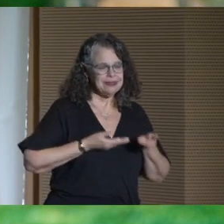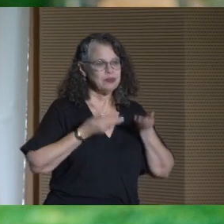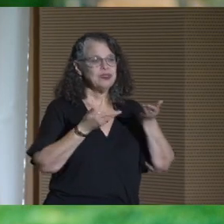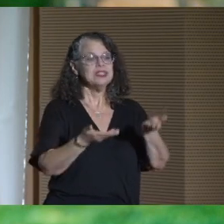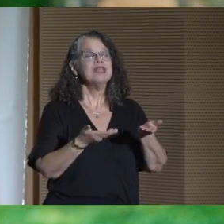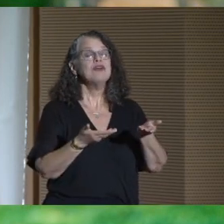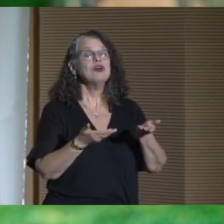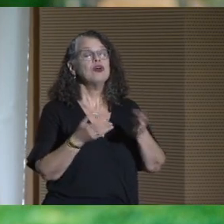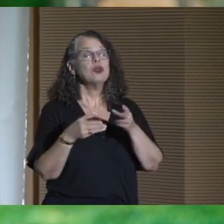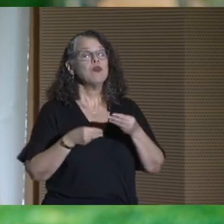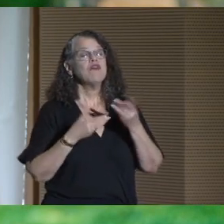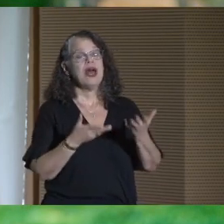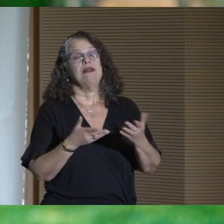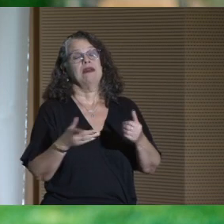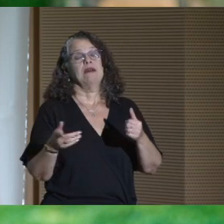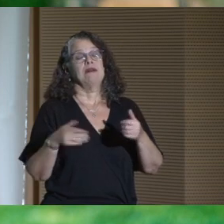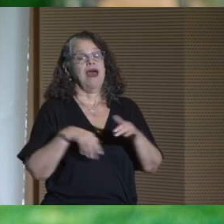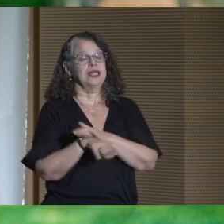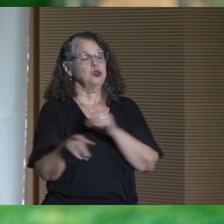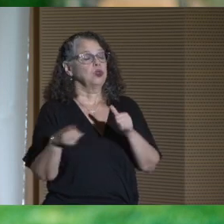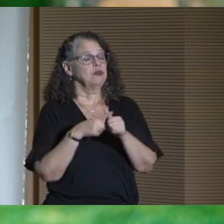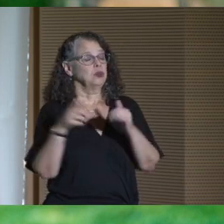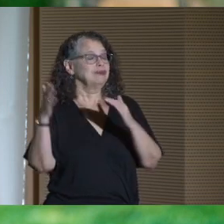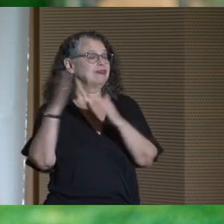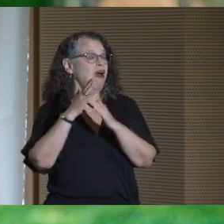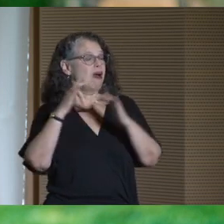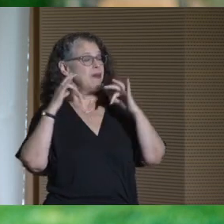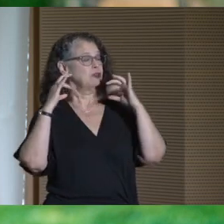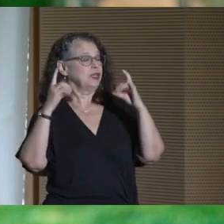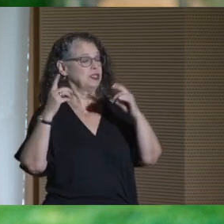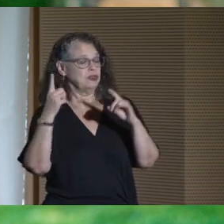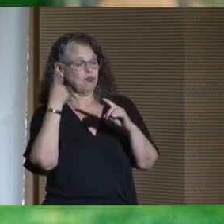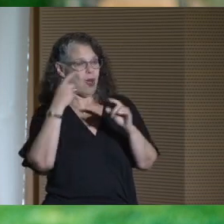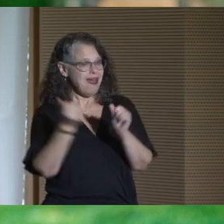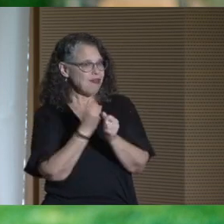of providing access to a first-rate education to everyone in our city,